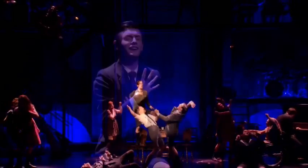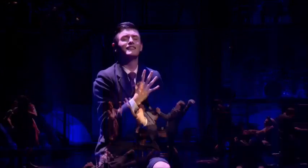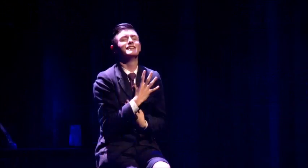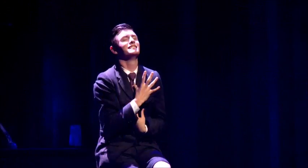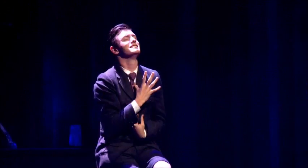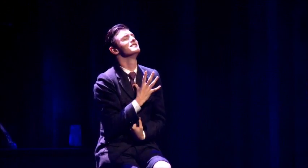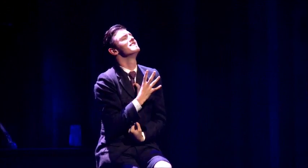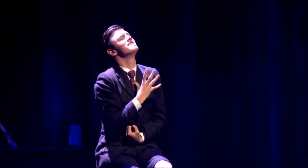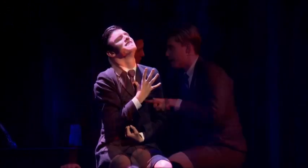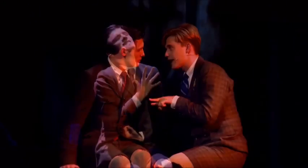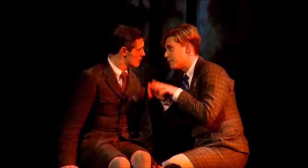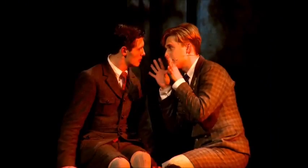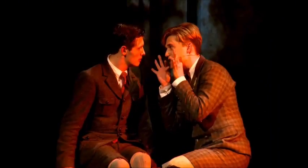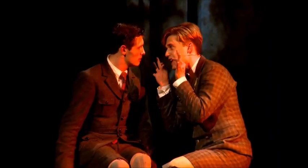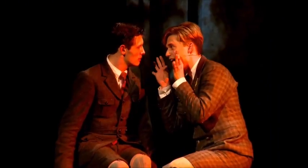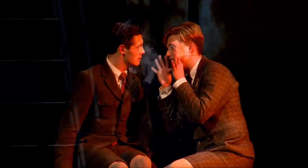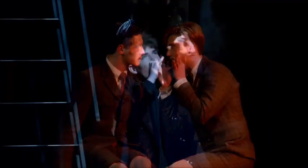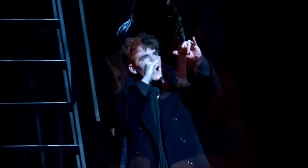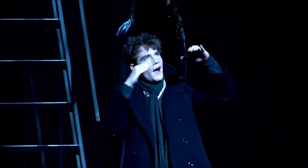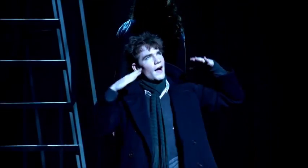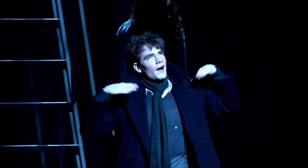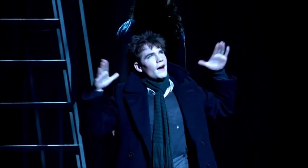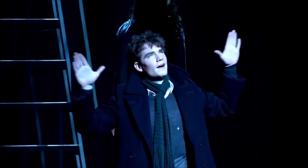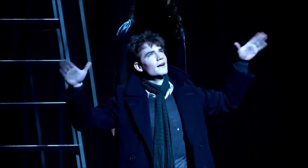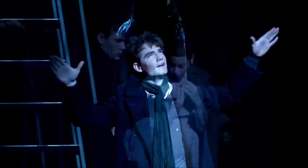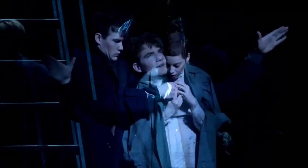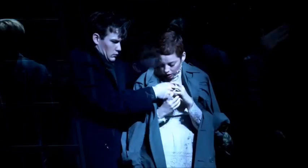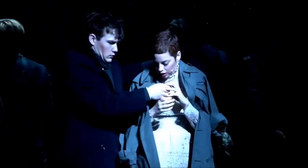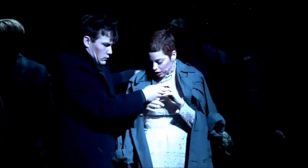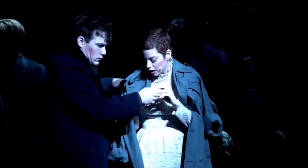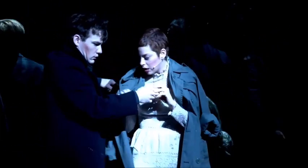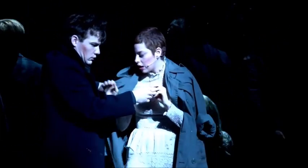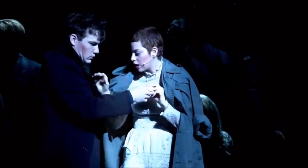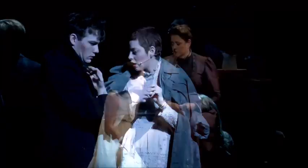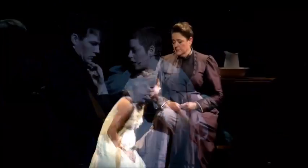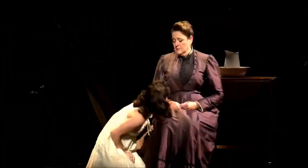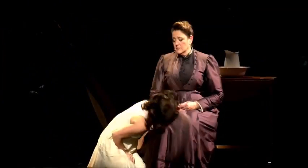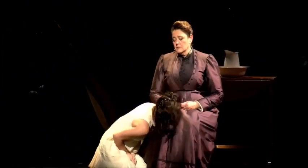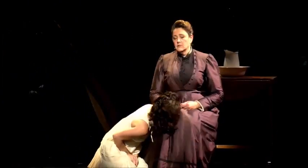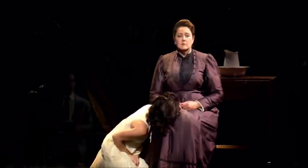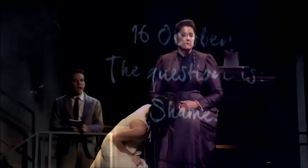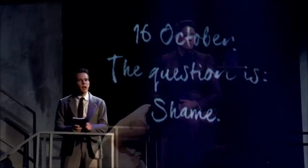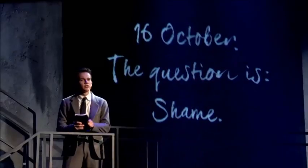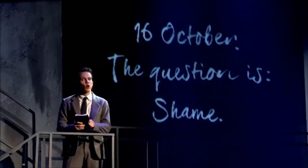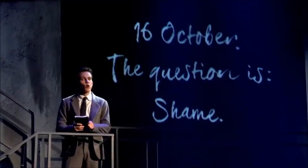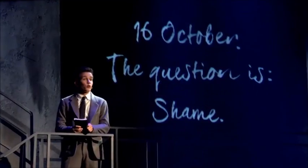Touch me- just like that Yeah